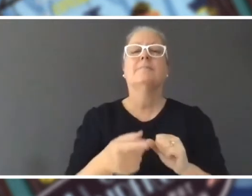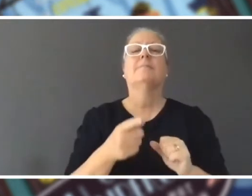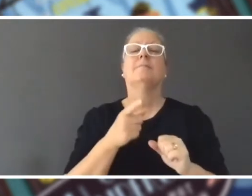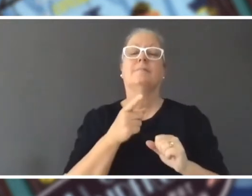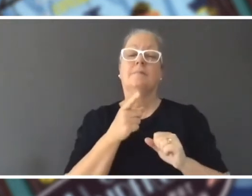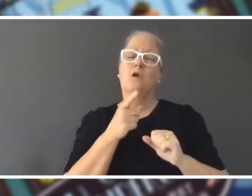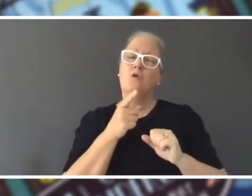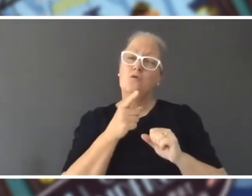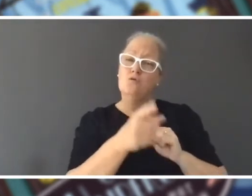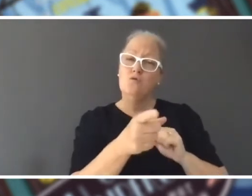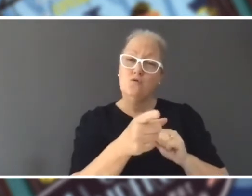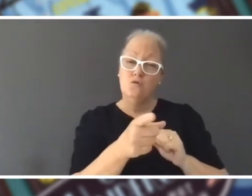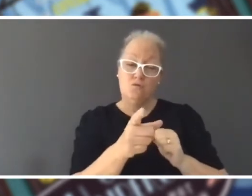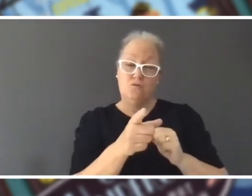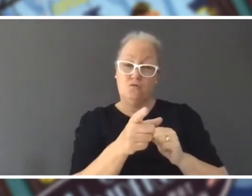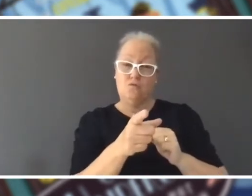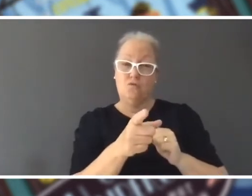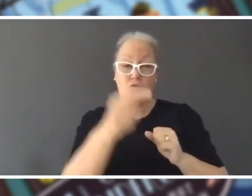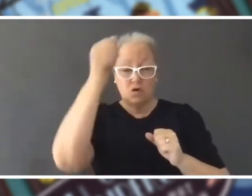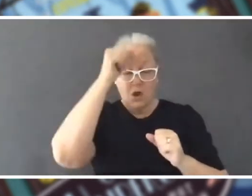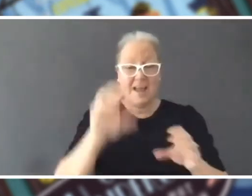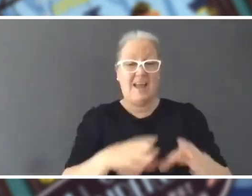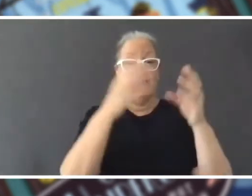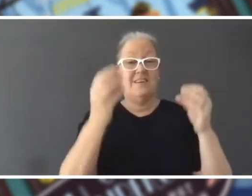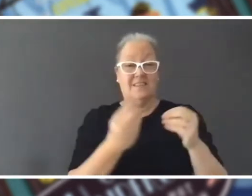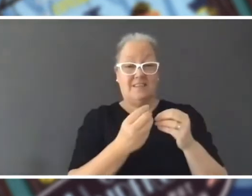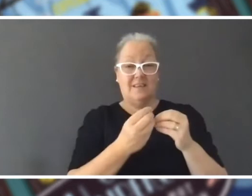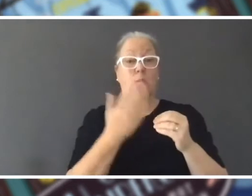knows everything that's going to happen when you start a book or do you kind of